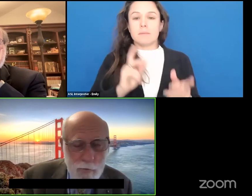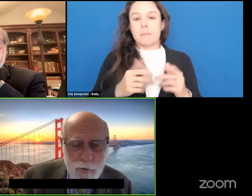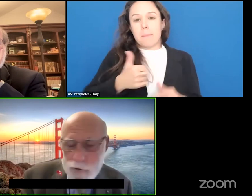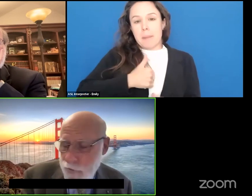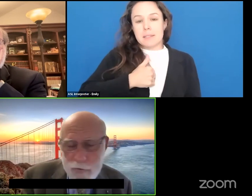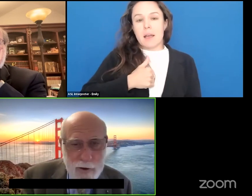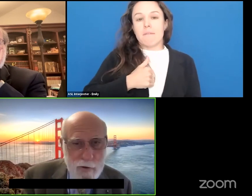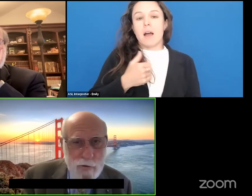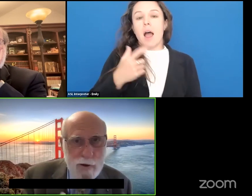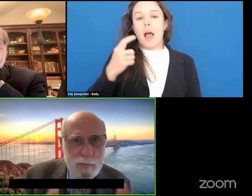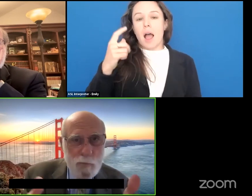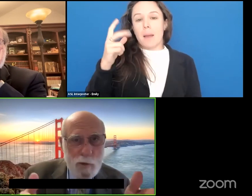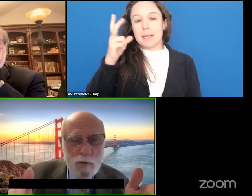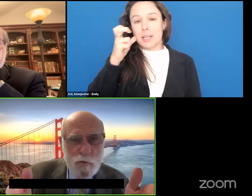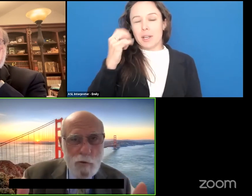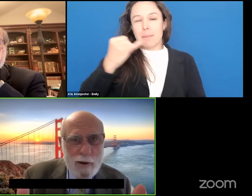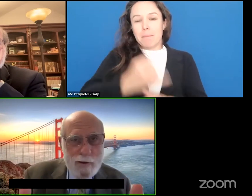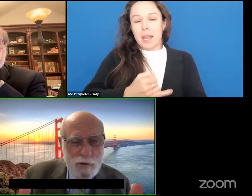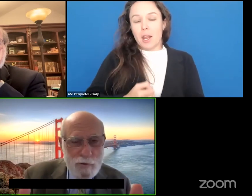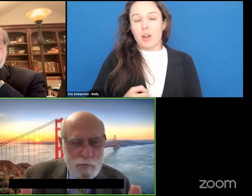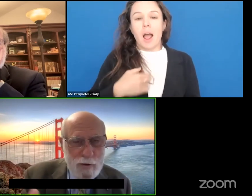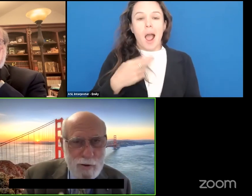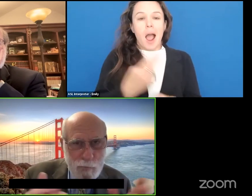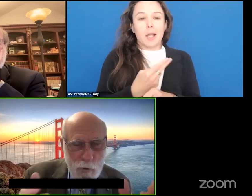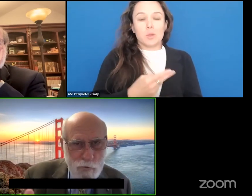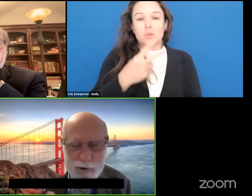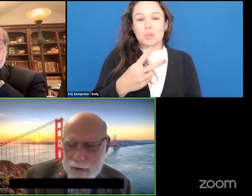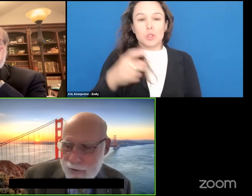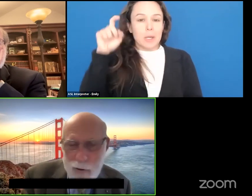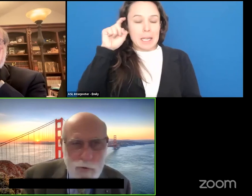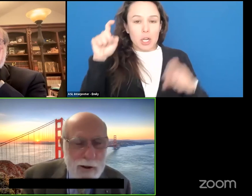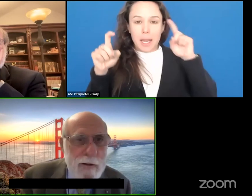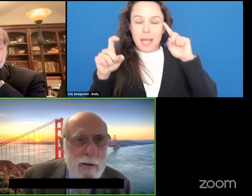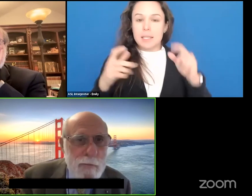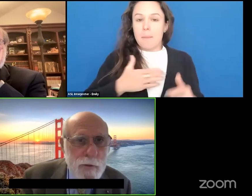I wear two hearing aids and I'm so glad to see that we have both signing and captioning